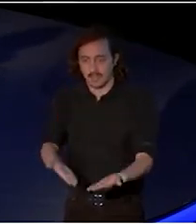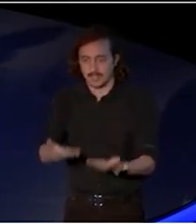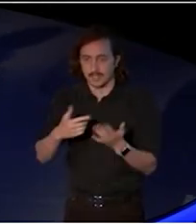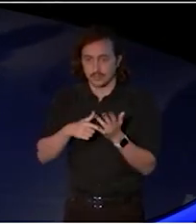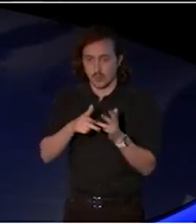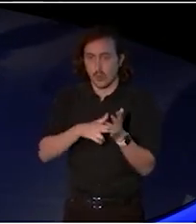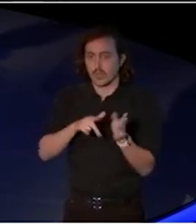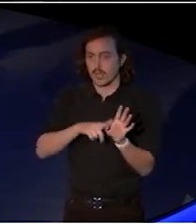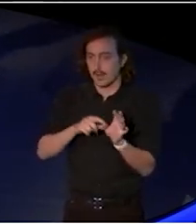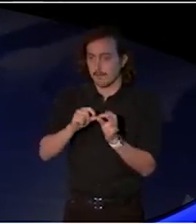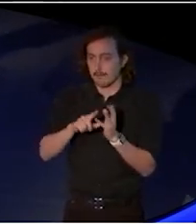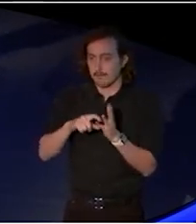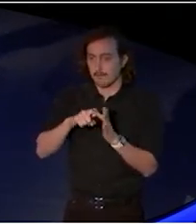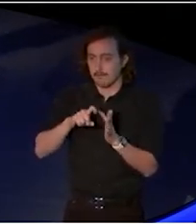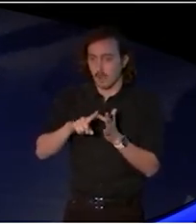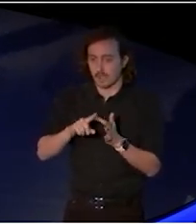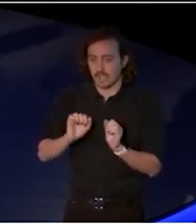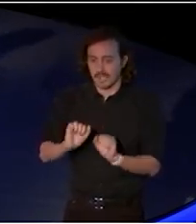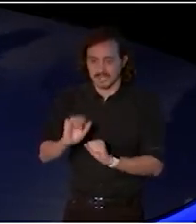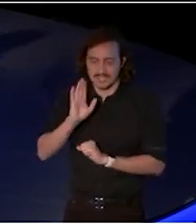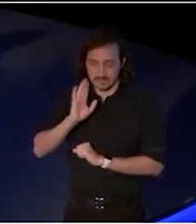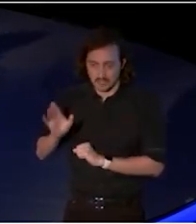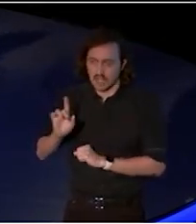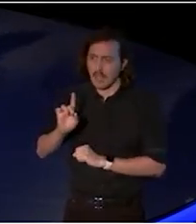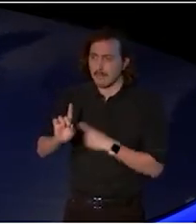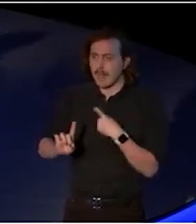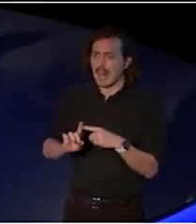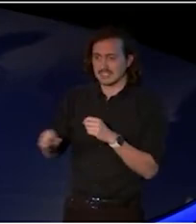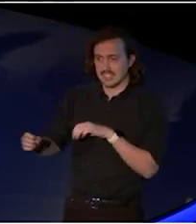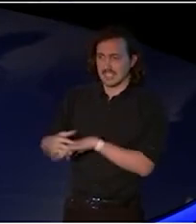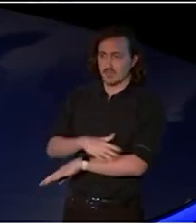but his inspiration for the whole industry